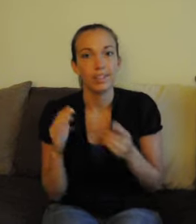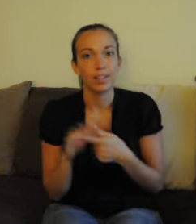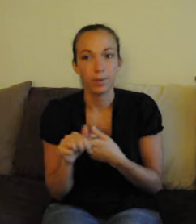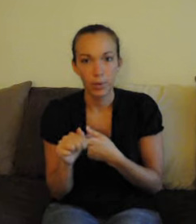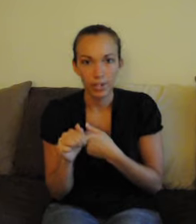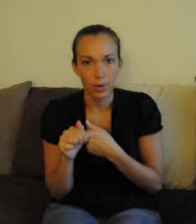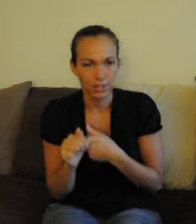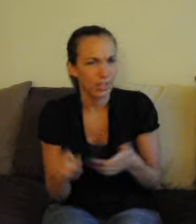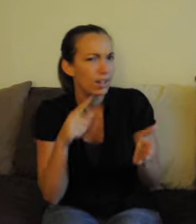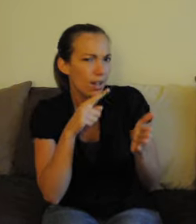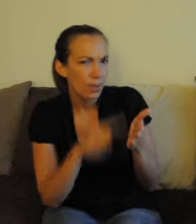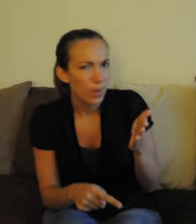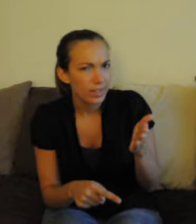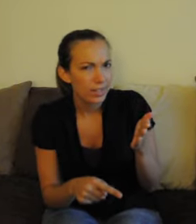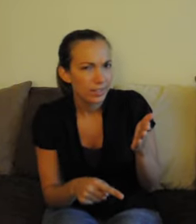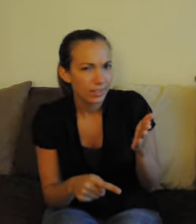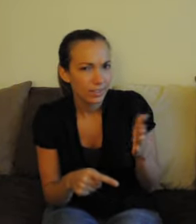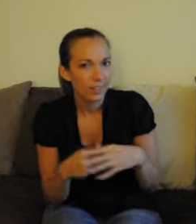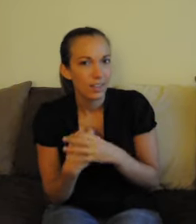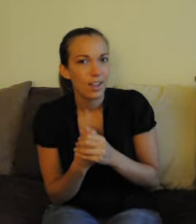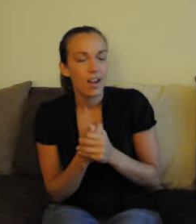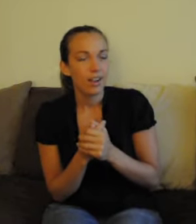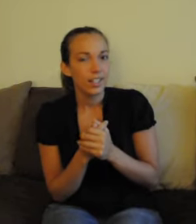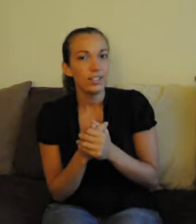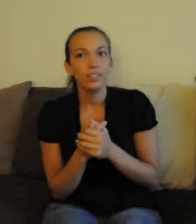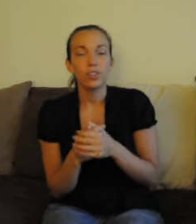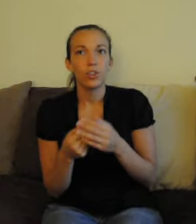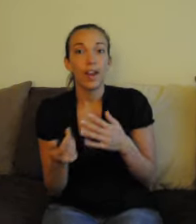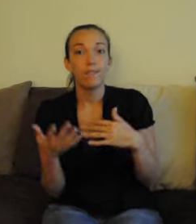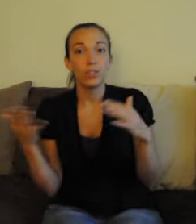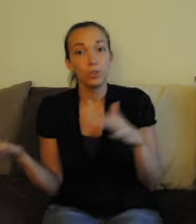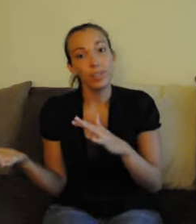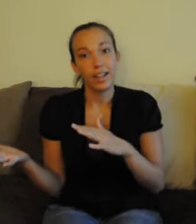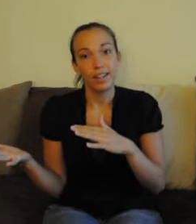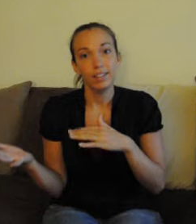this is a wh question, "what". You have the new sign,